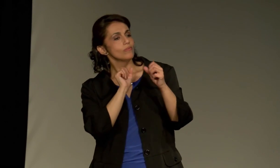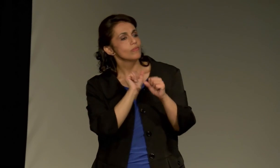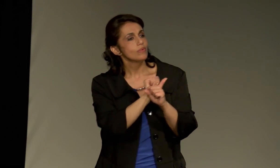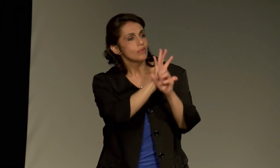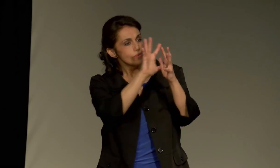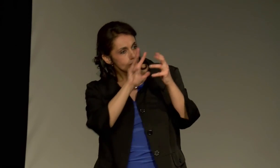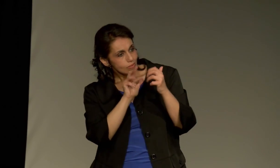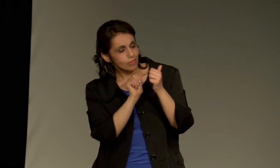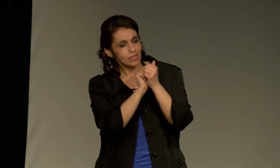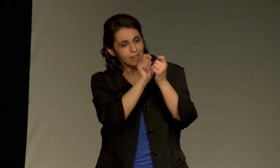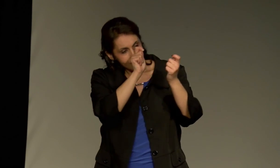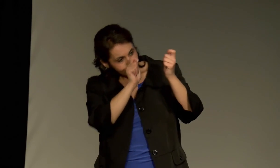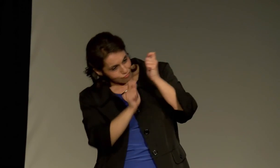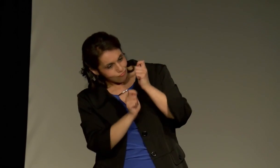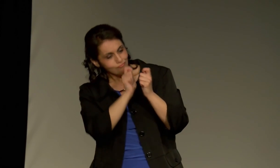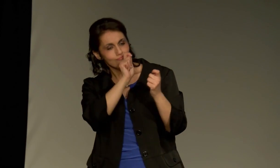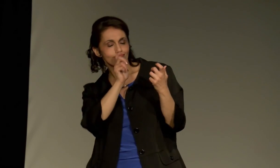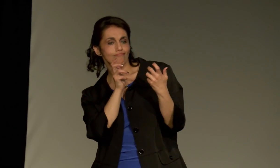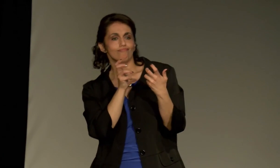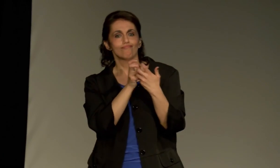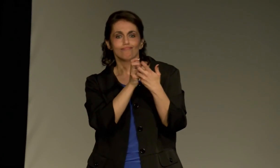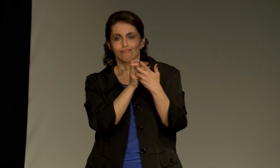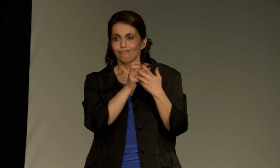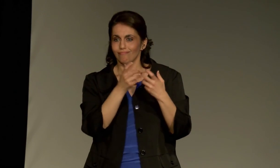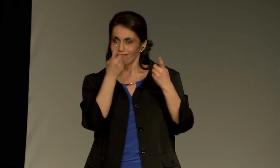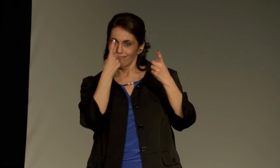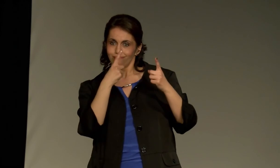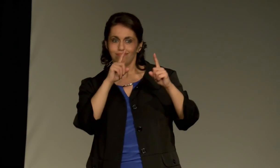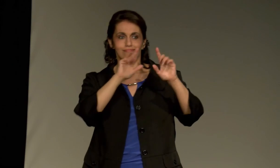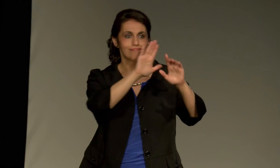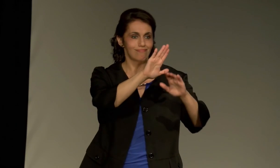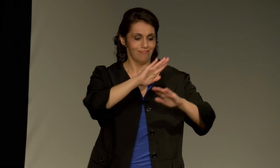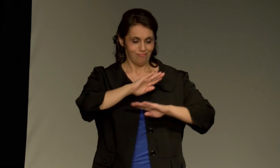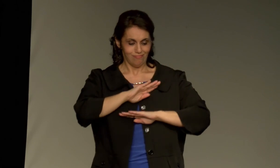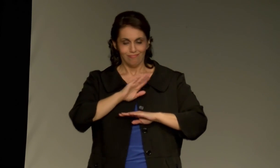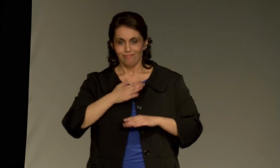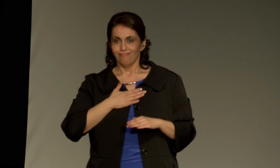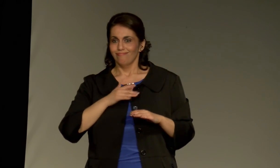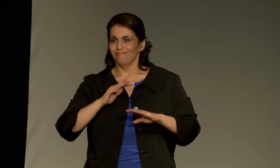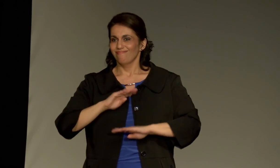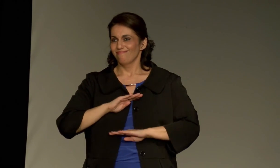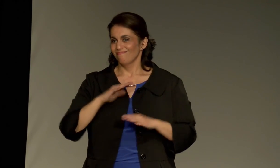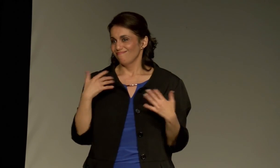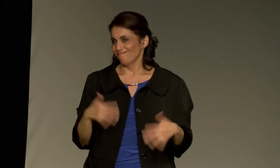You have to show that you are willing to work with and accommodate the needs of the communication